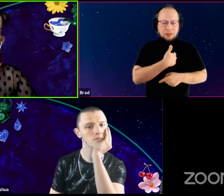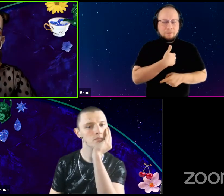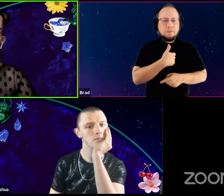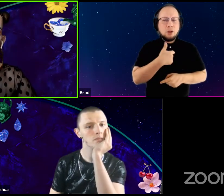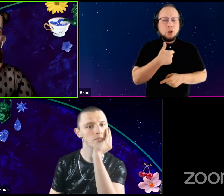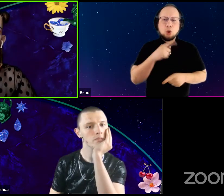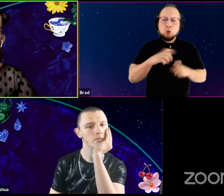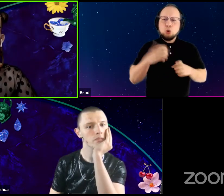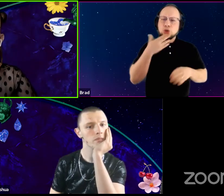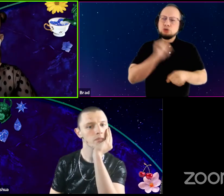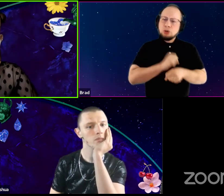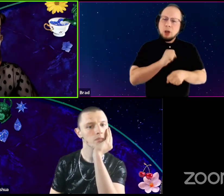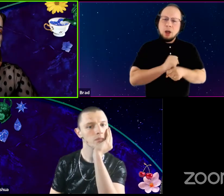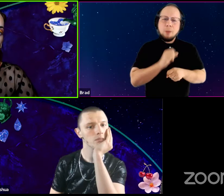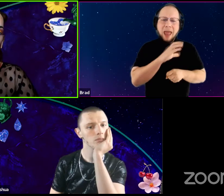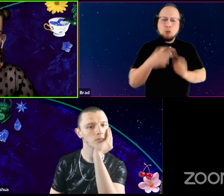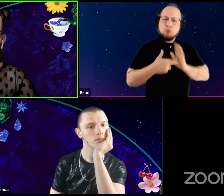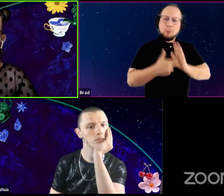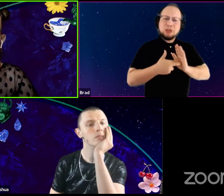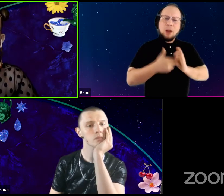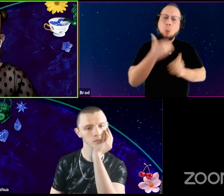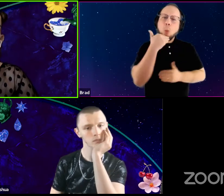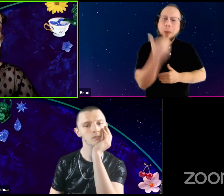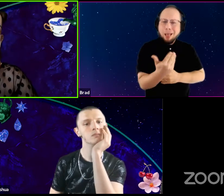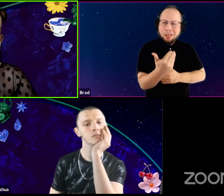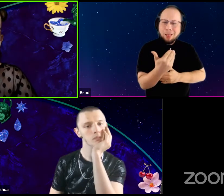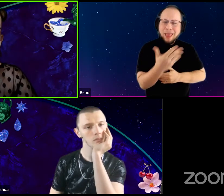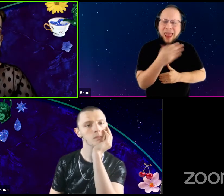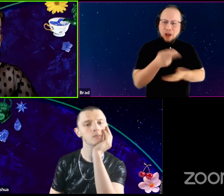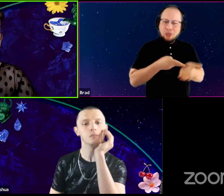do a good job and represent well and authentically.